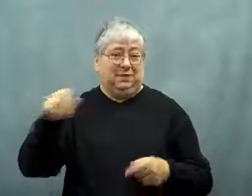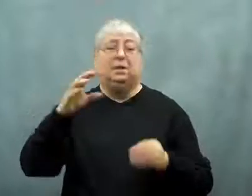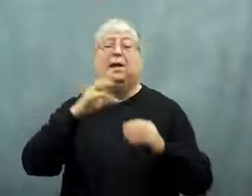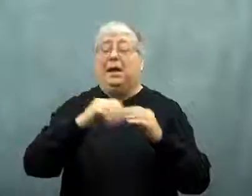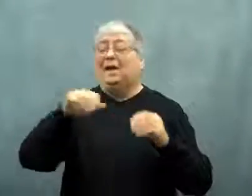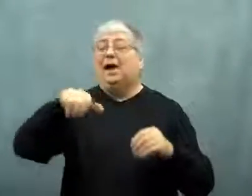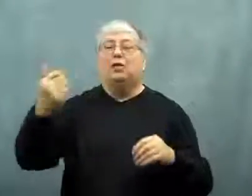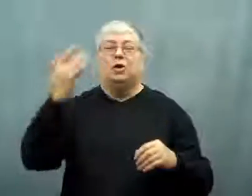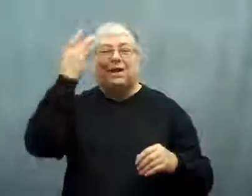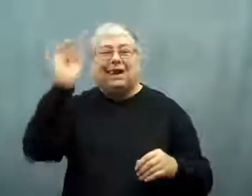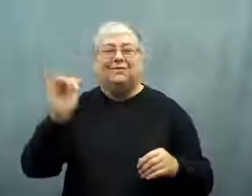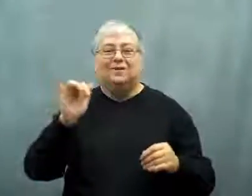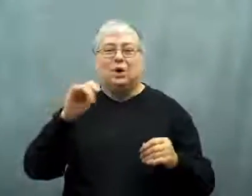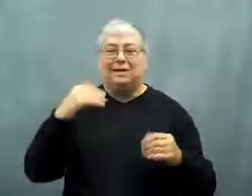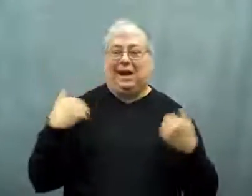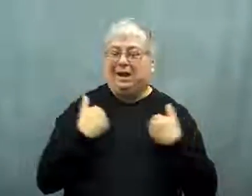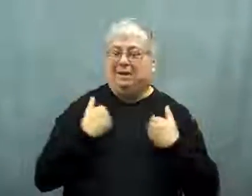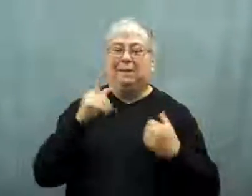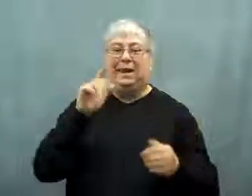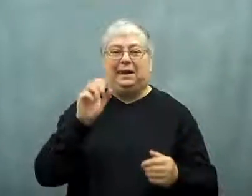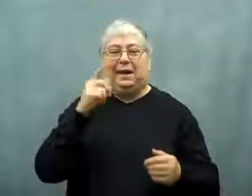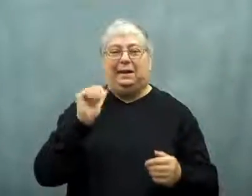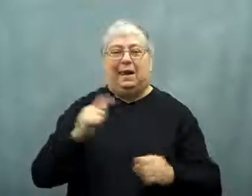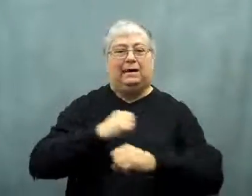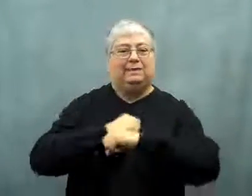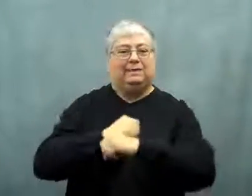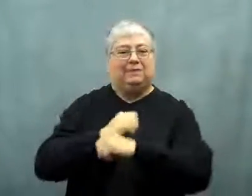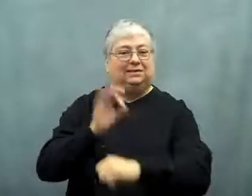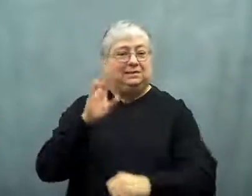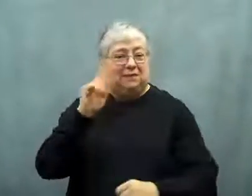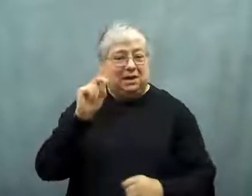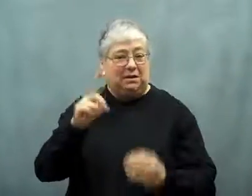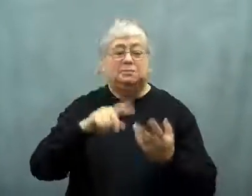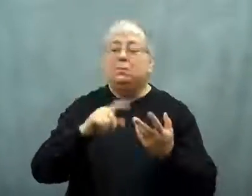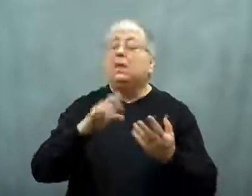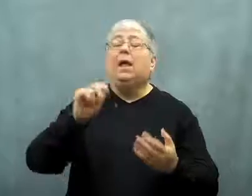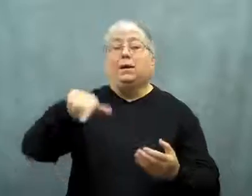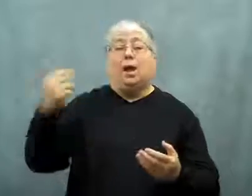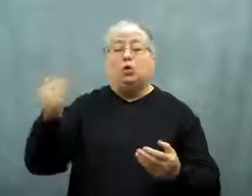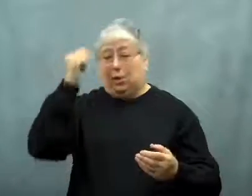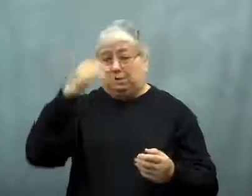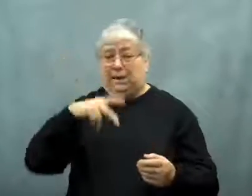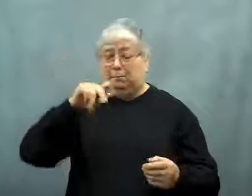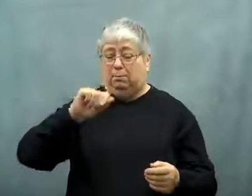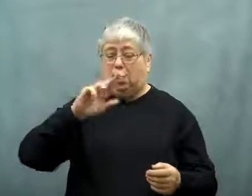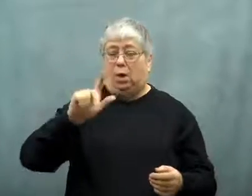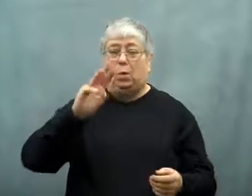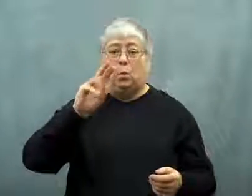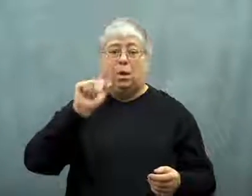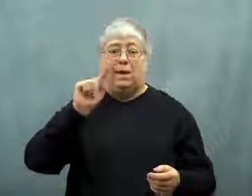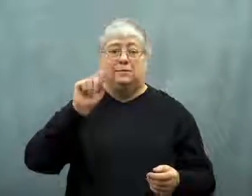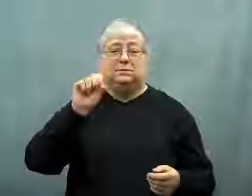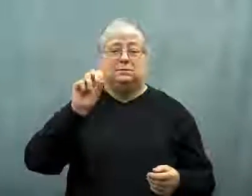the California Animal Legal Defense Fund,